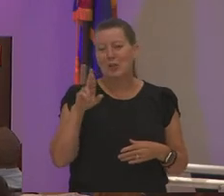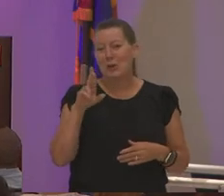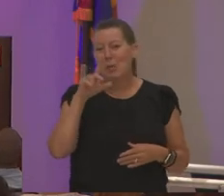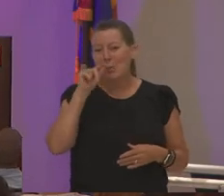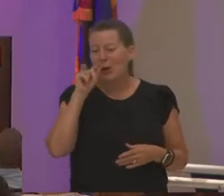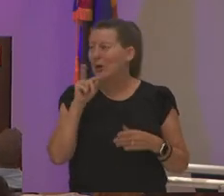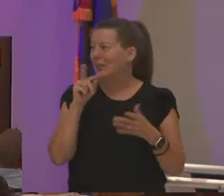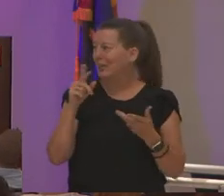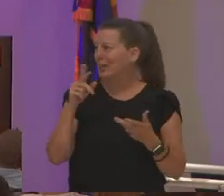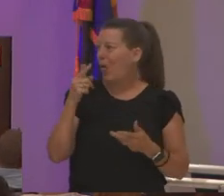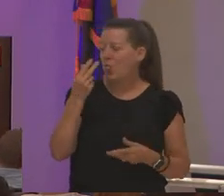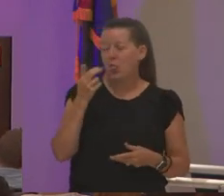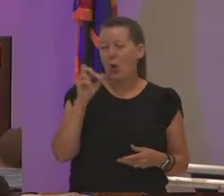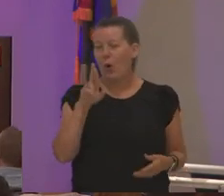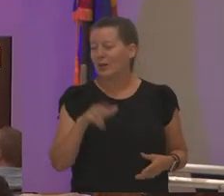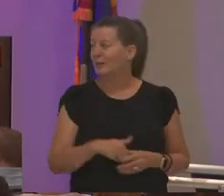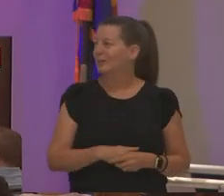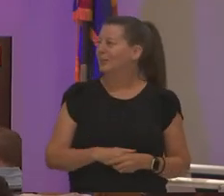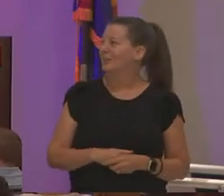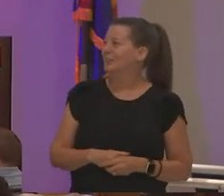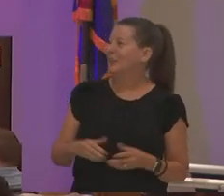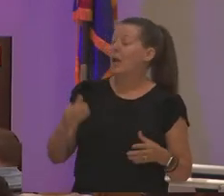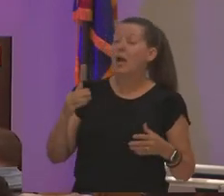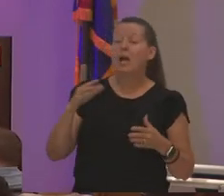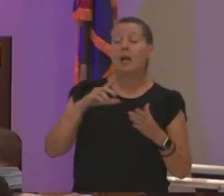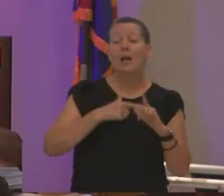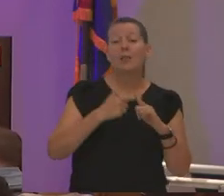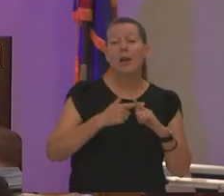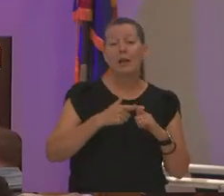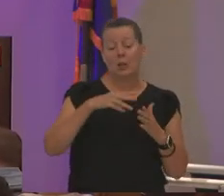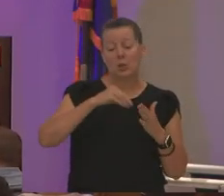and that's our student life campaign i actually do love the student colors i try to wear